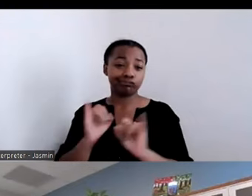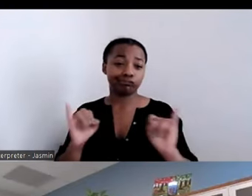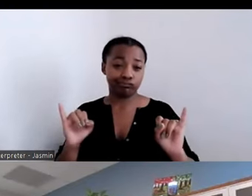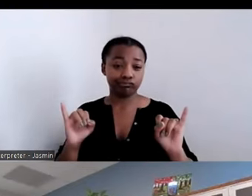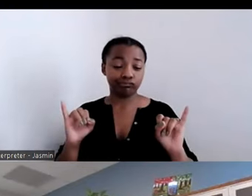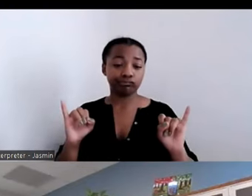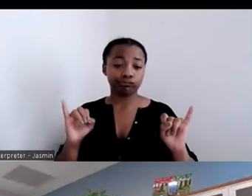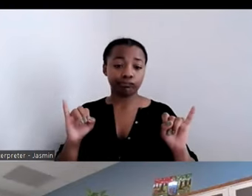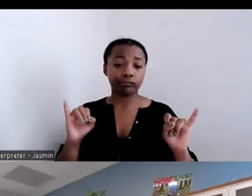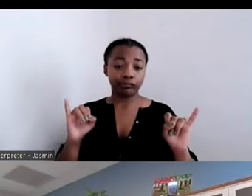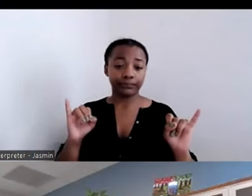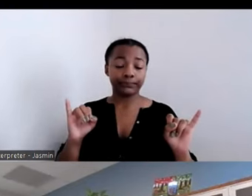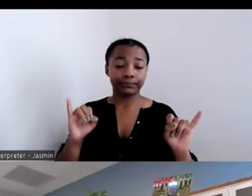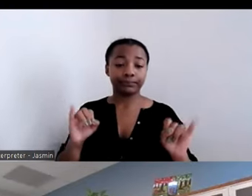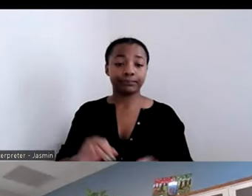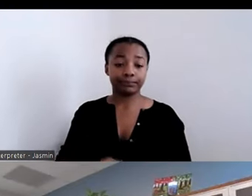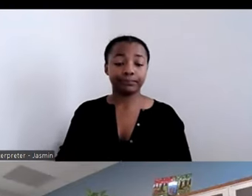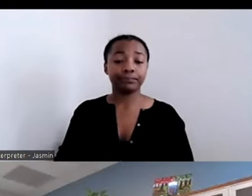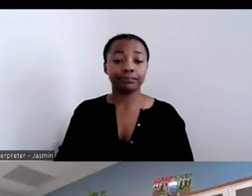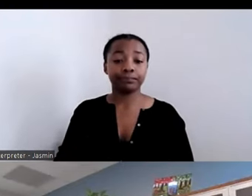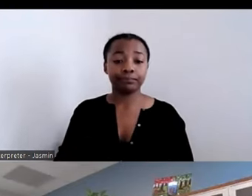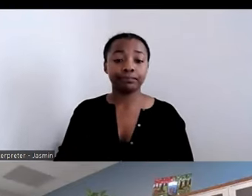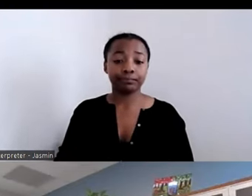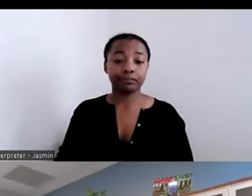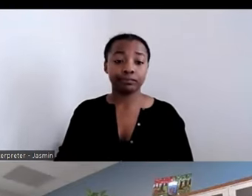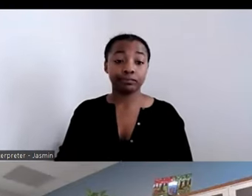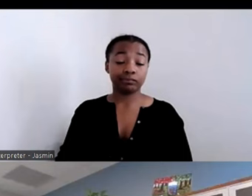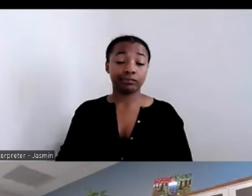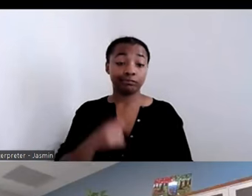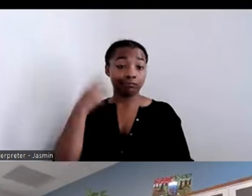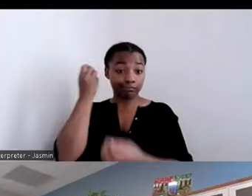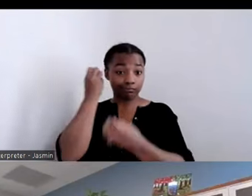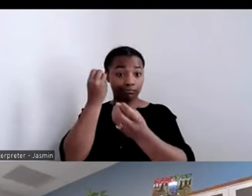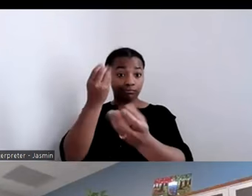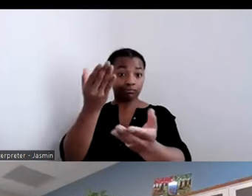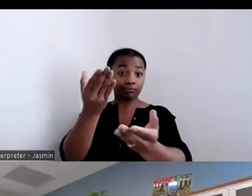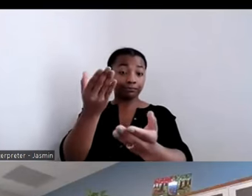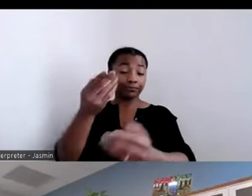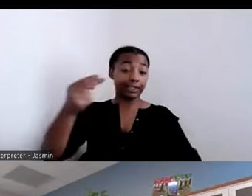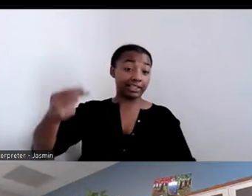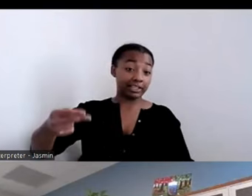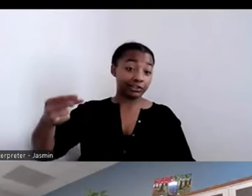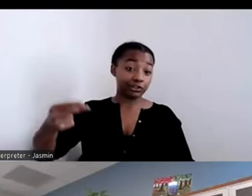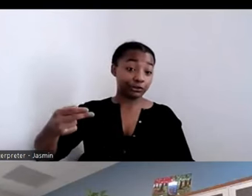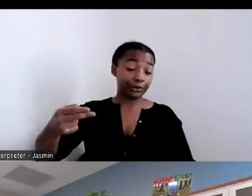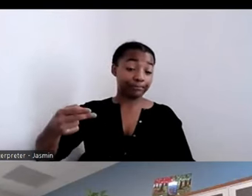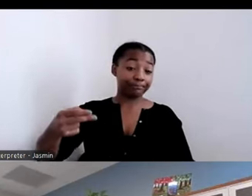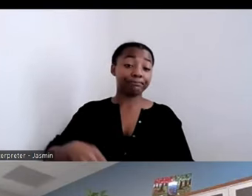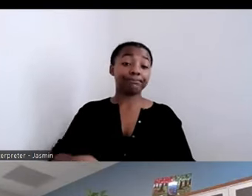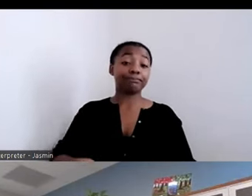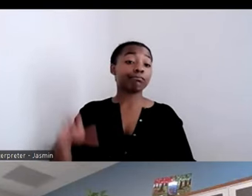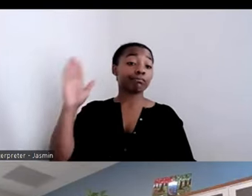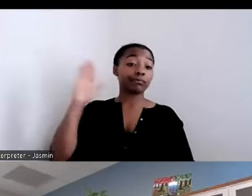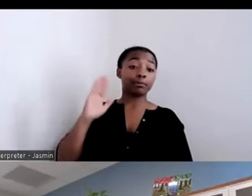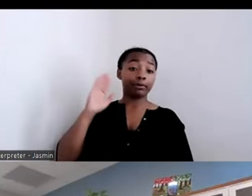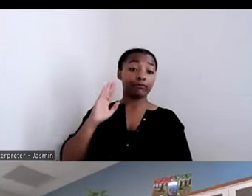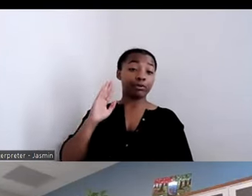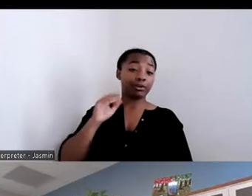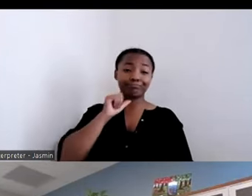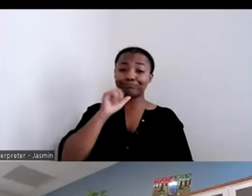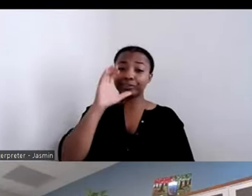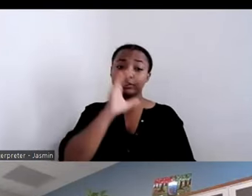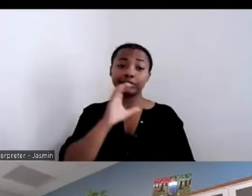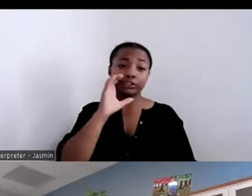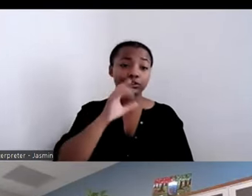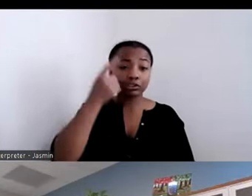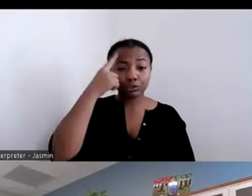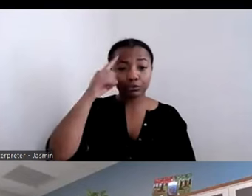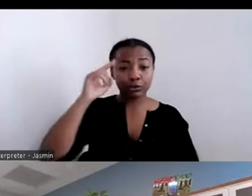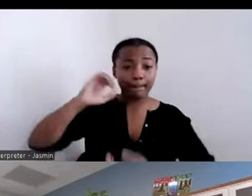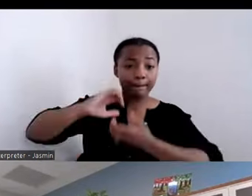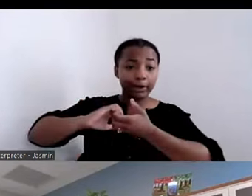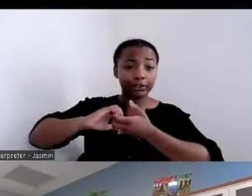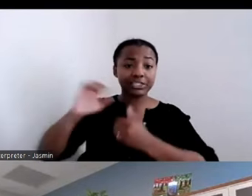Again, this is history. We didn't look to partners like the DD Council. Like